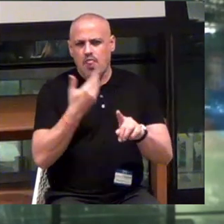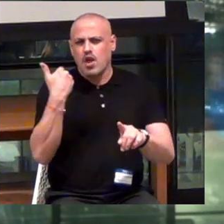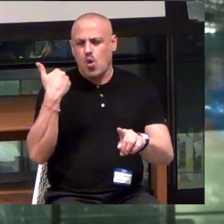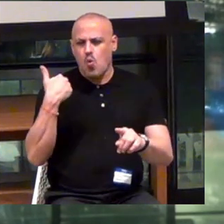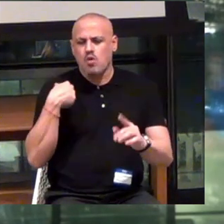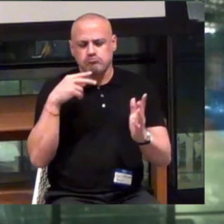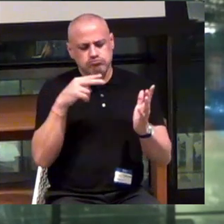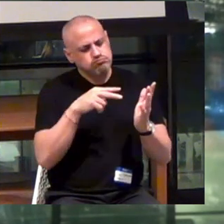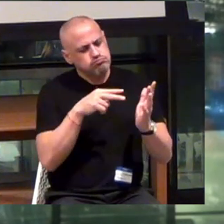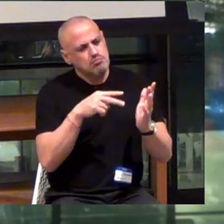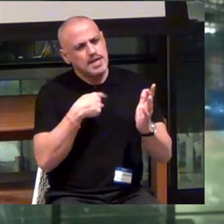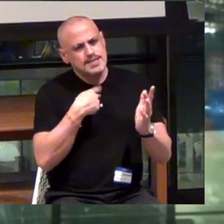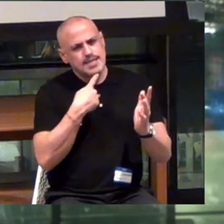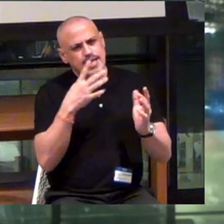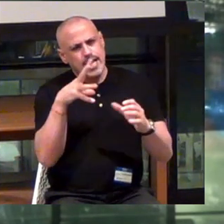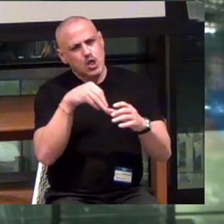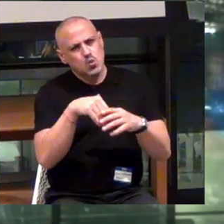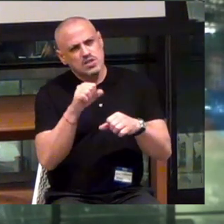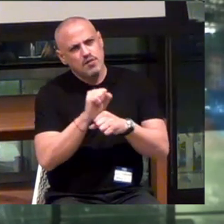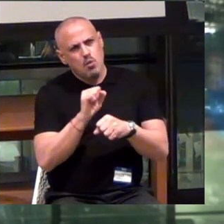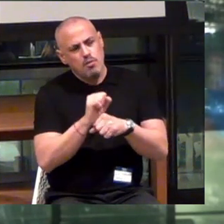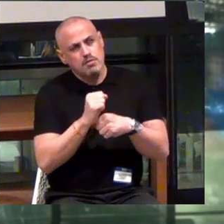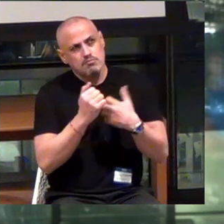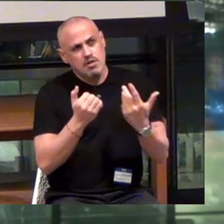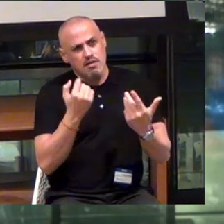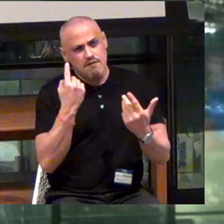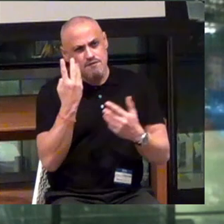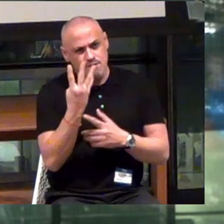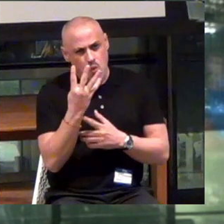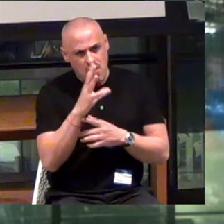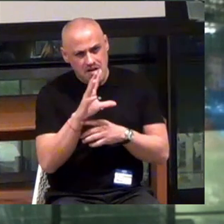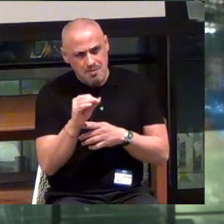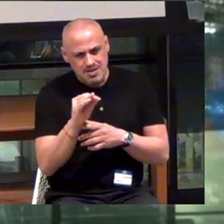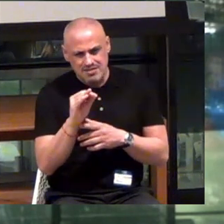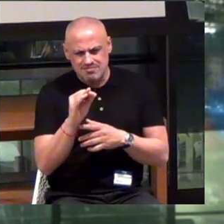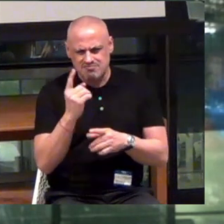And I said... Inclusive employment? Four companies? That can't be right.